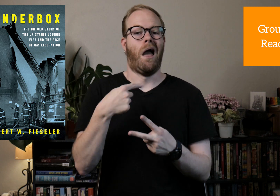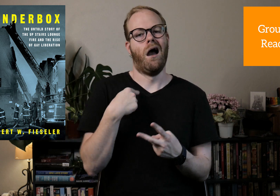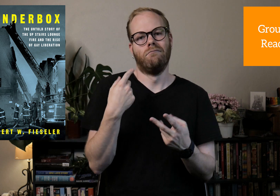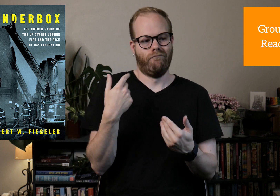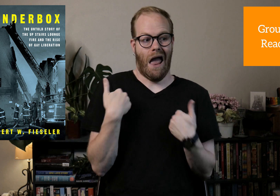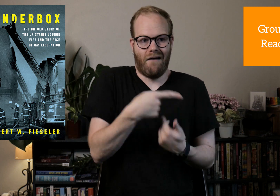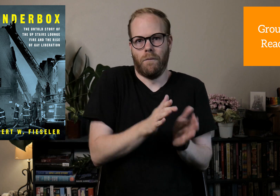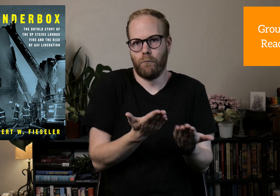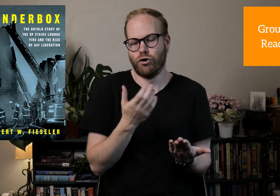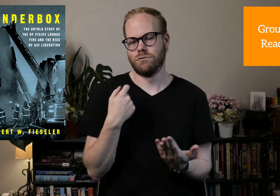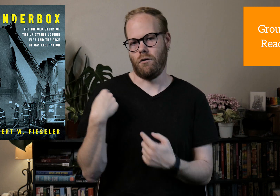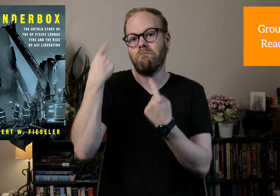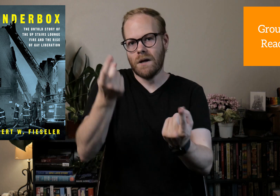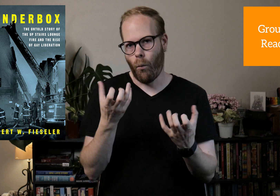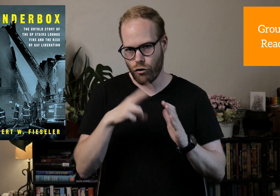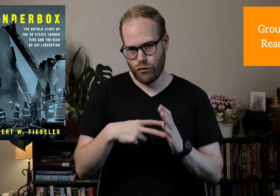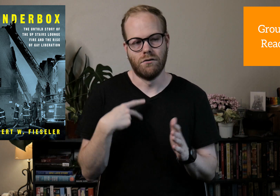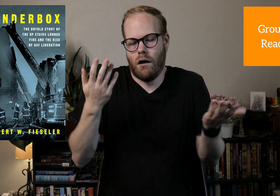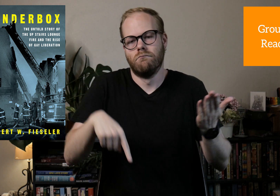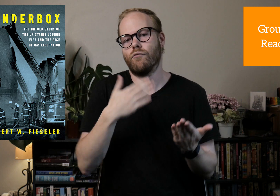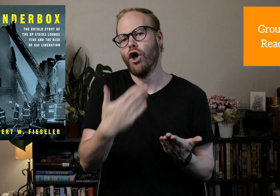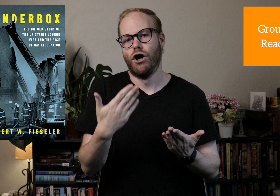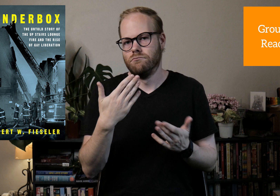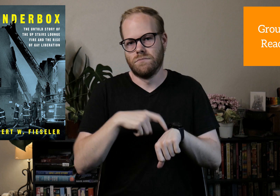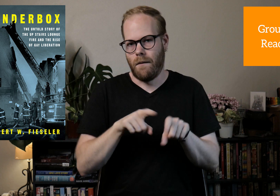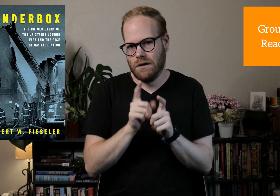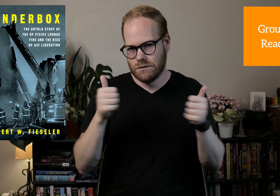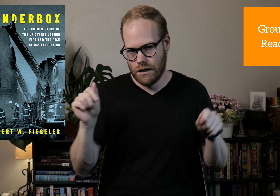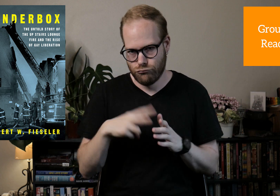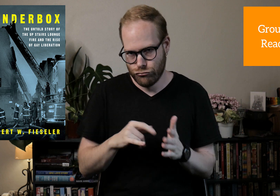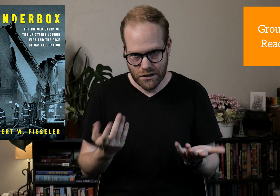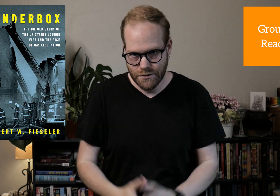I have the book, so I've been wanting to read it. This is a good time as any to read it.